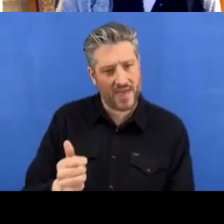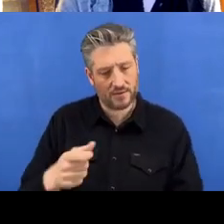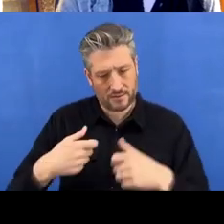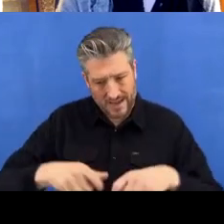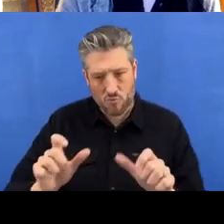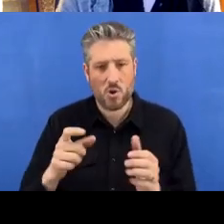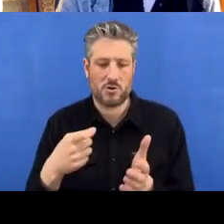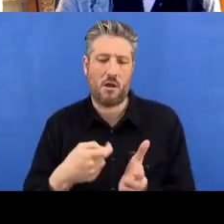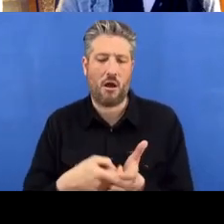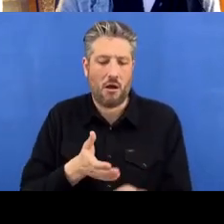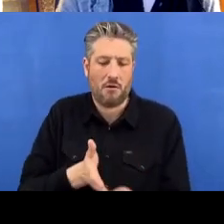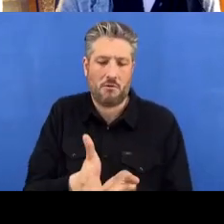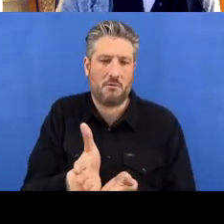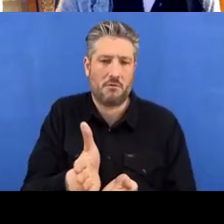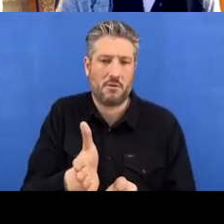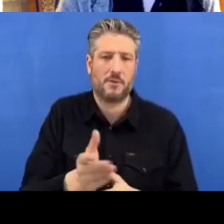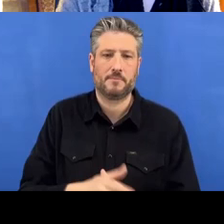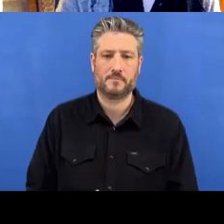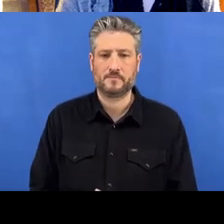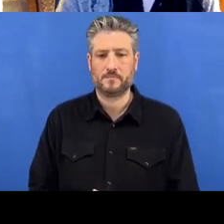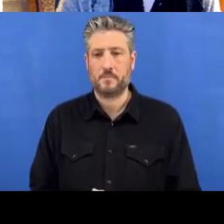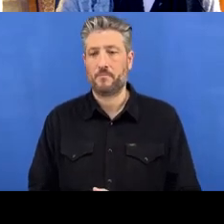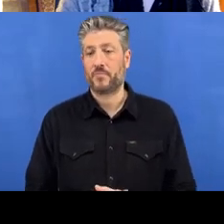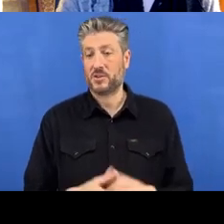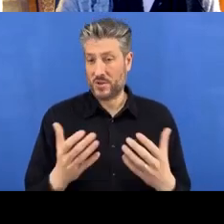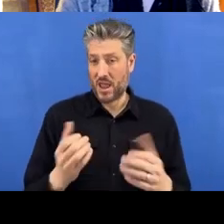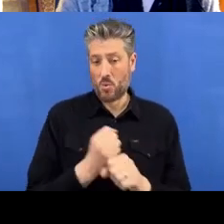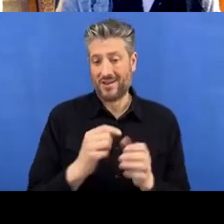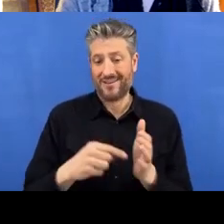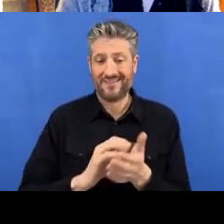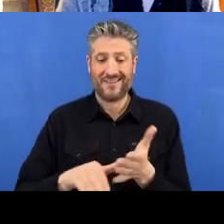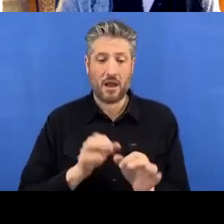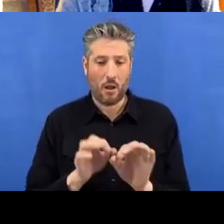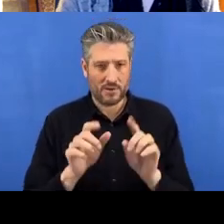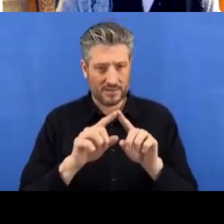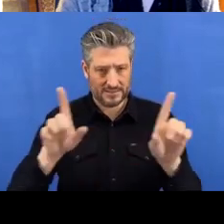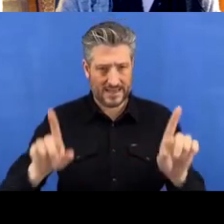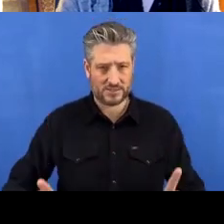Okay, so in GitHub Desktop, I’m going to click ‘Add’ here- I think you can do it this way too